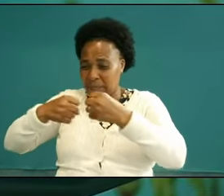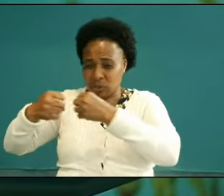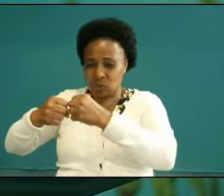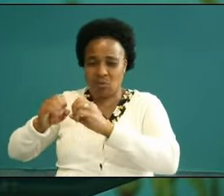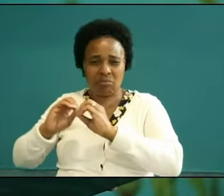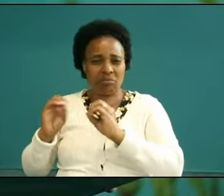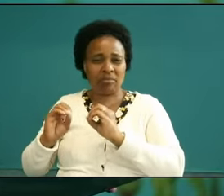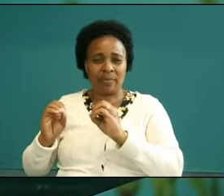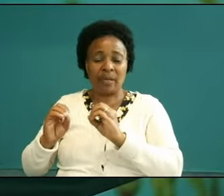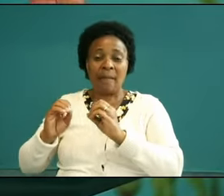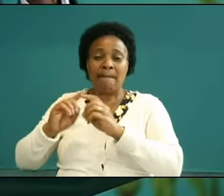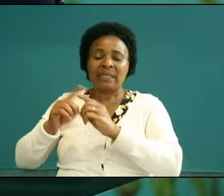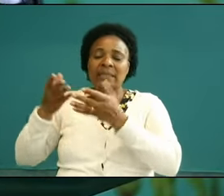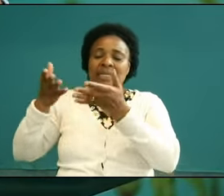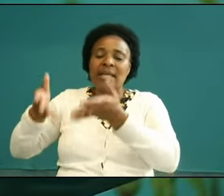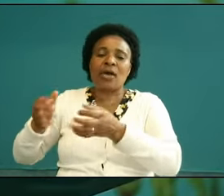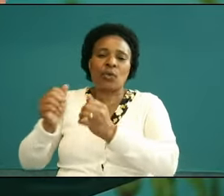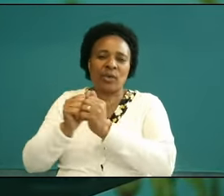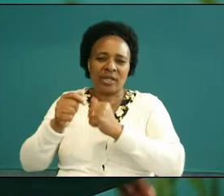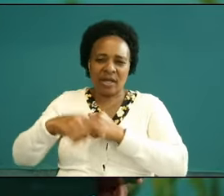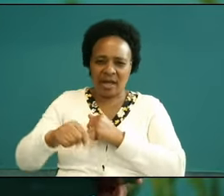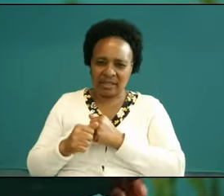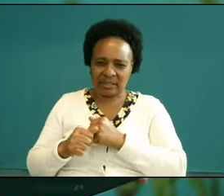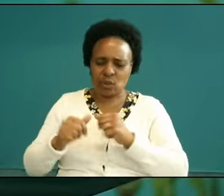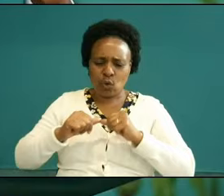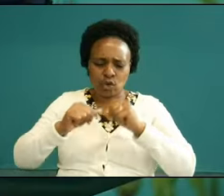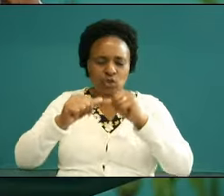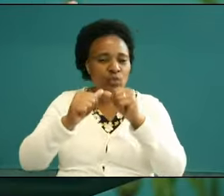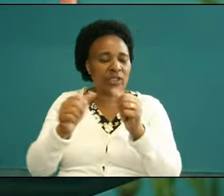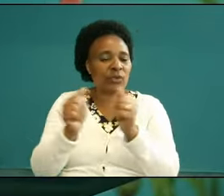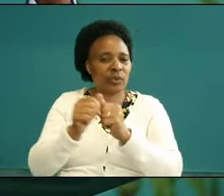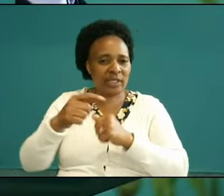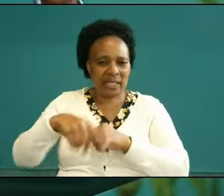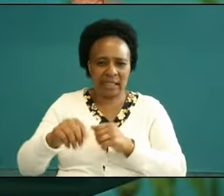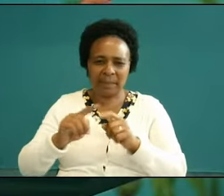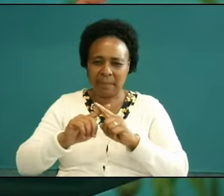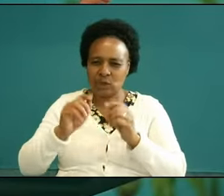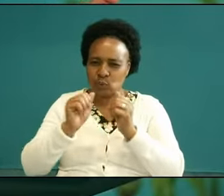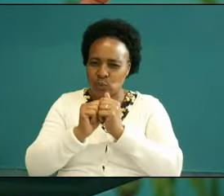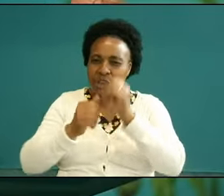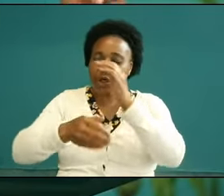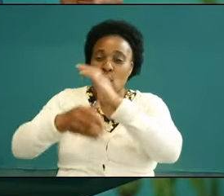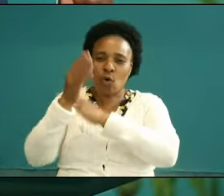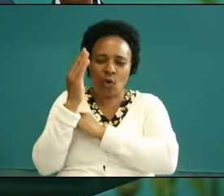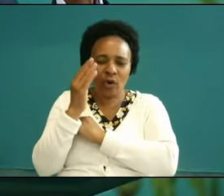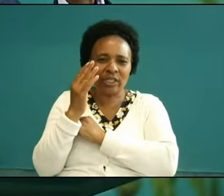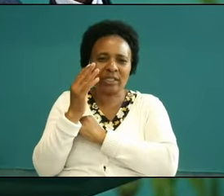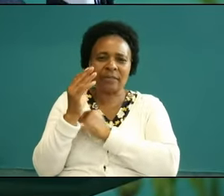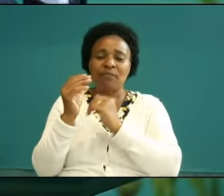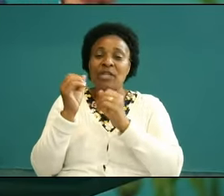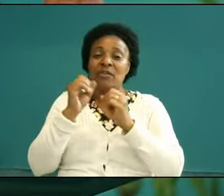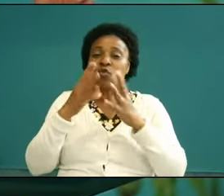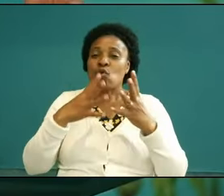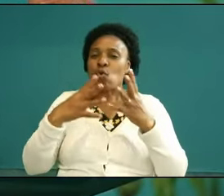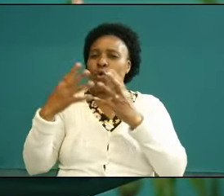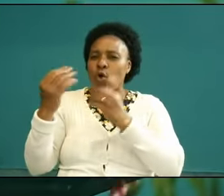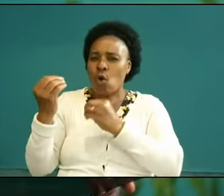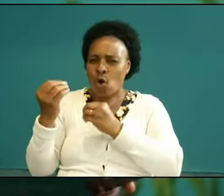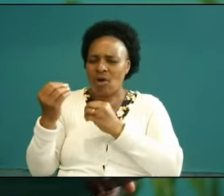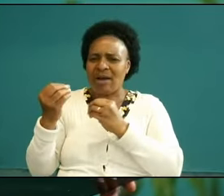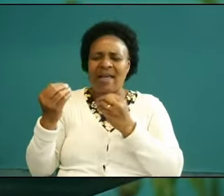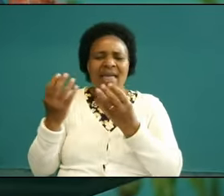here for with us is constantly with us we've got to be vigilant we've got to be agile we've got to